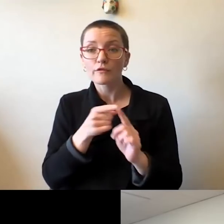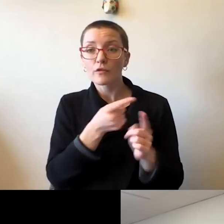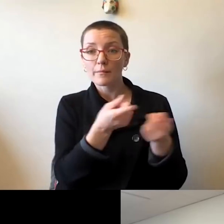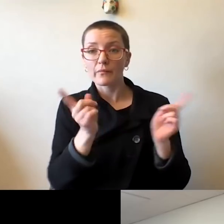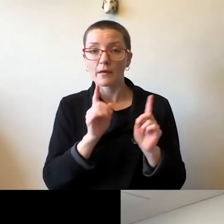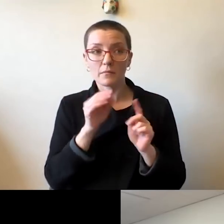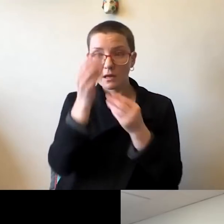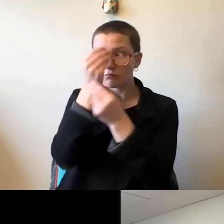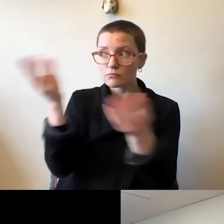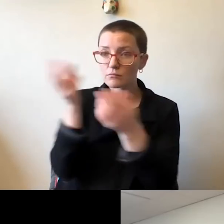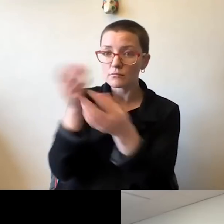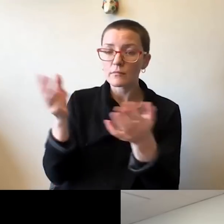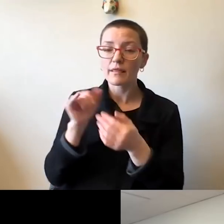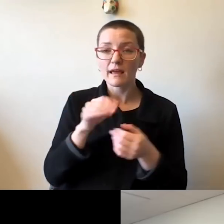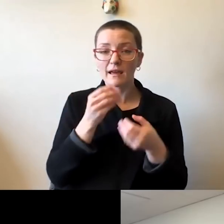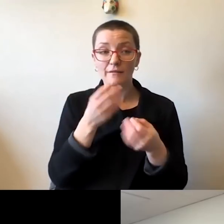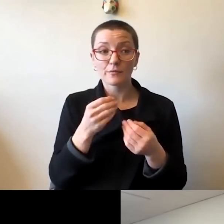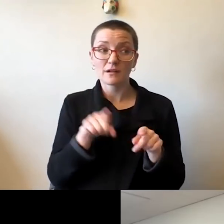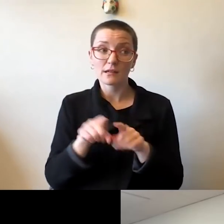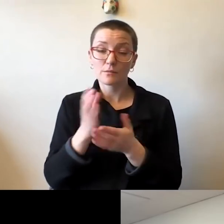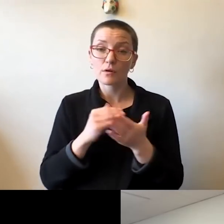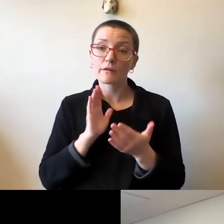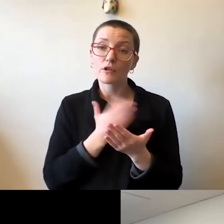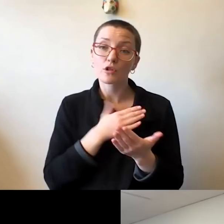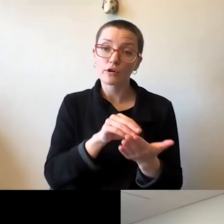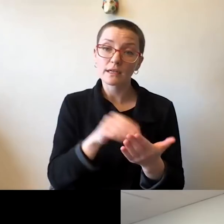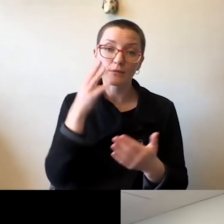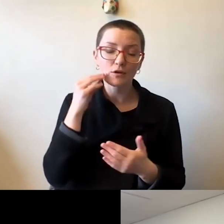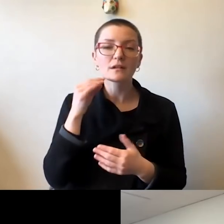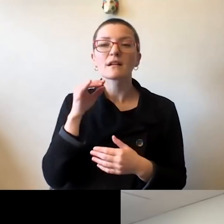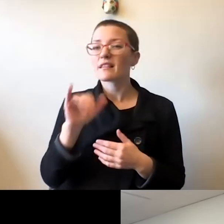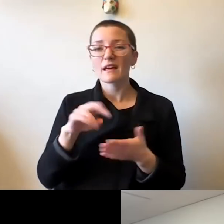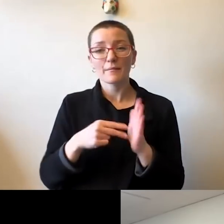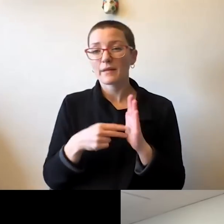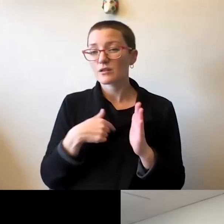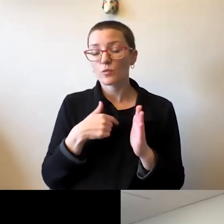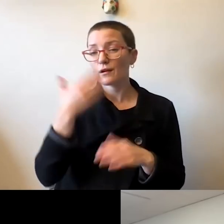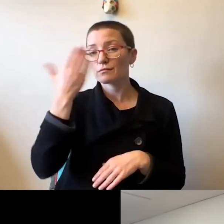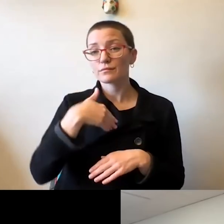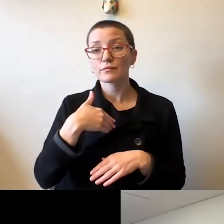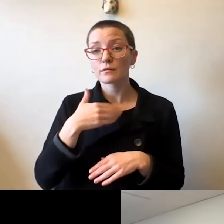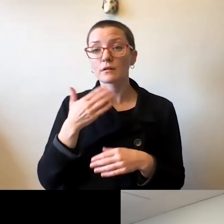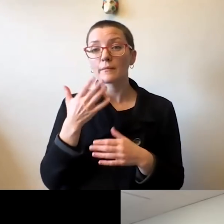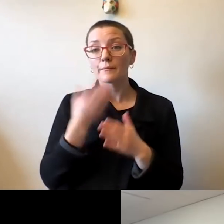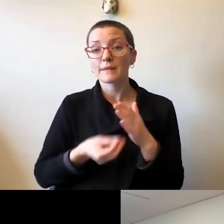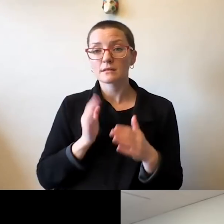as a part of the learning experiences of our students, then we're fundamentally missing part of our mission.